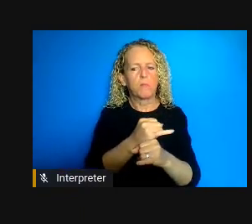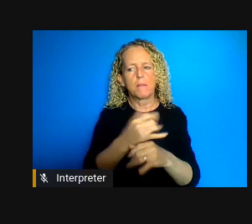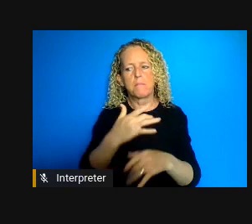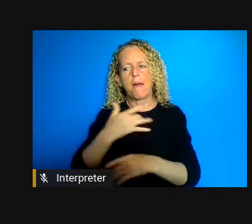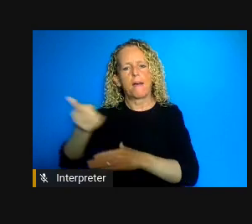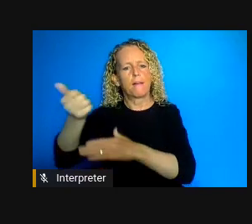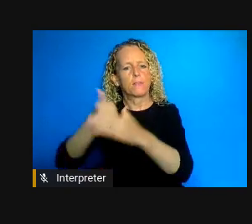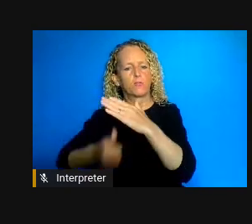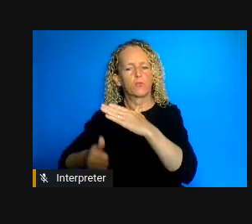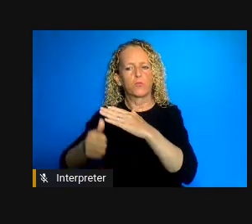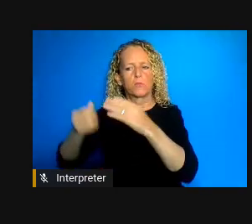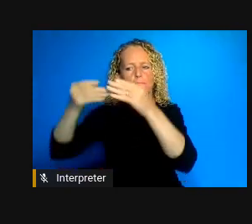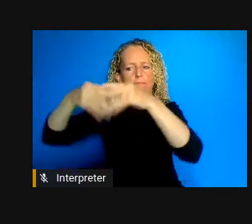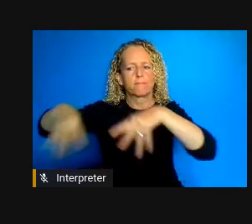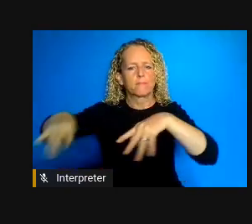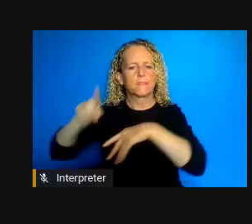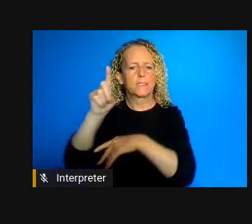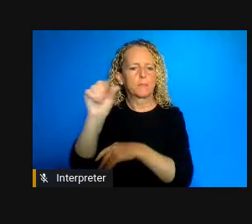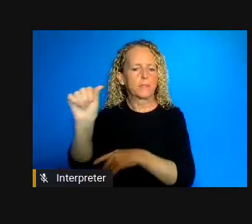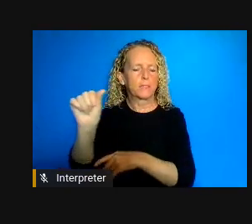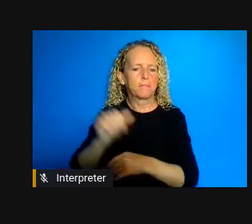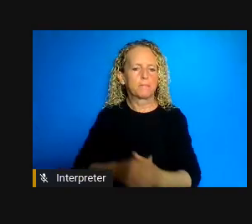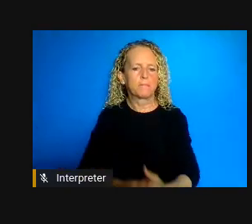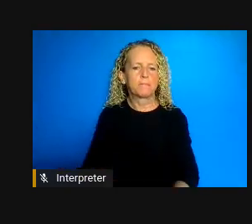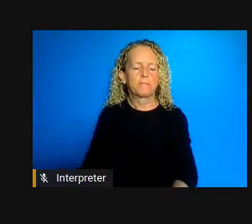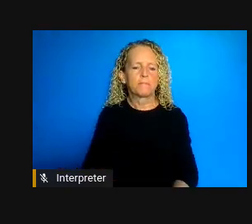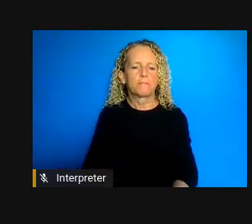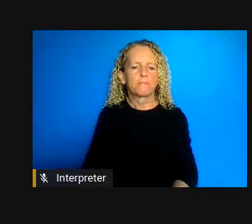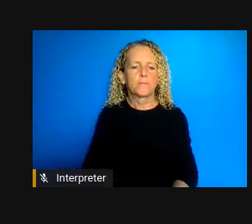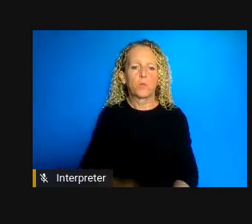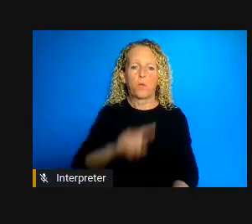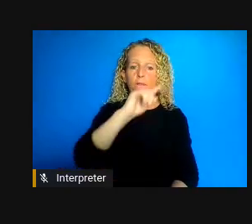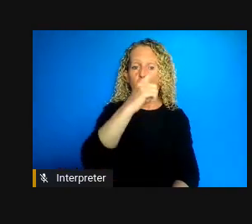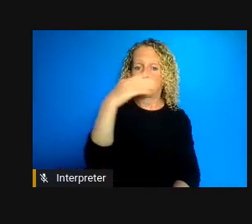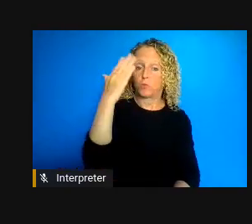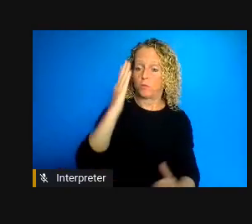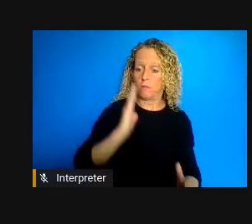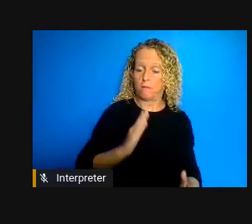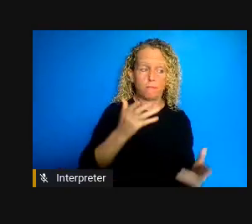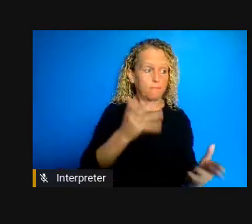just pick up where Adelina left off because I want to expand on that a